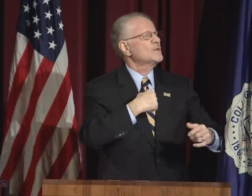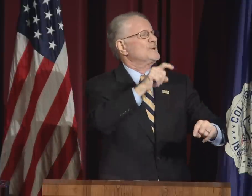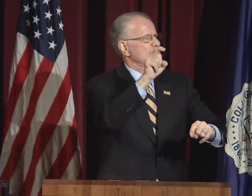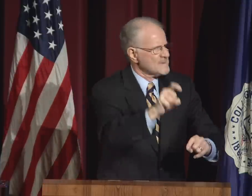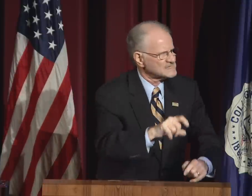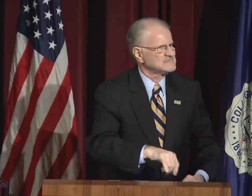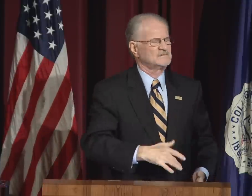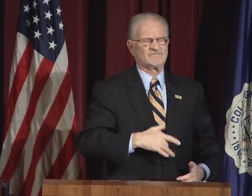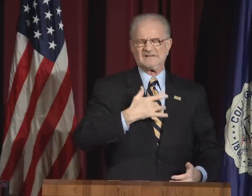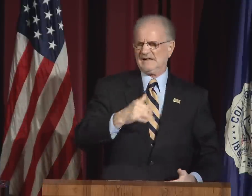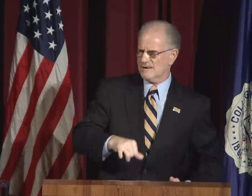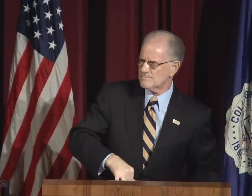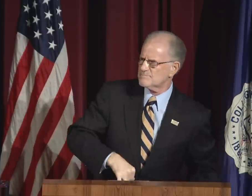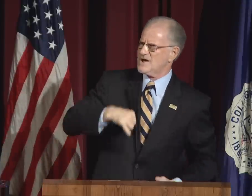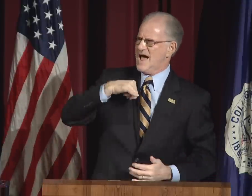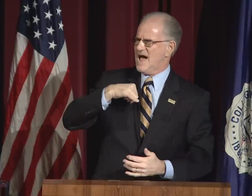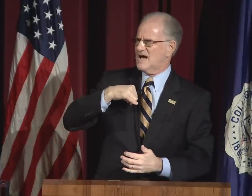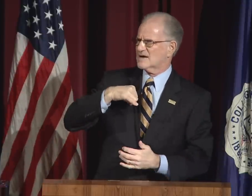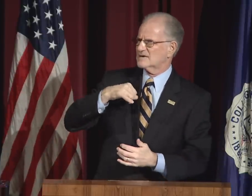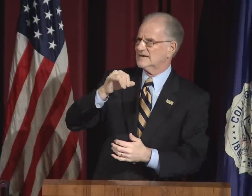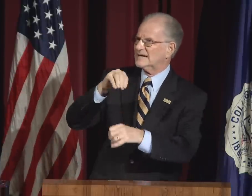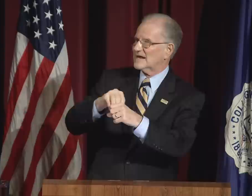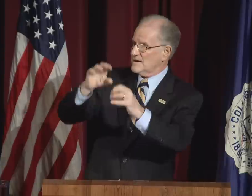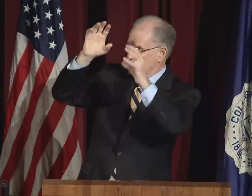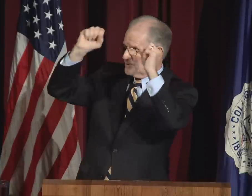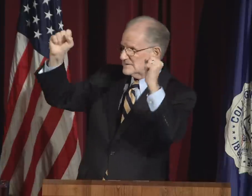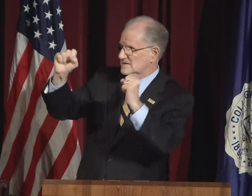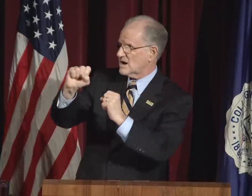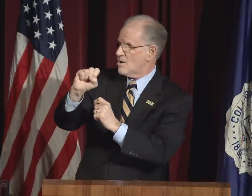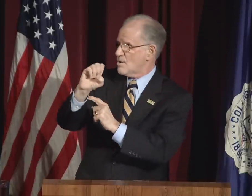Whatever our political beliefs, we must feel pride